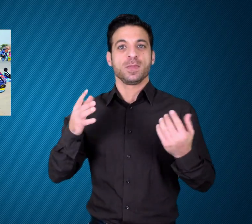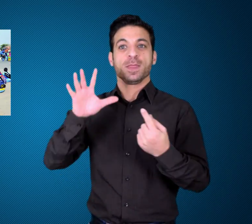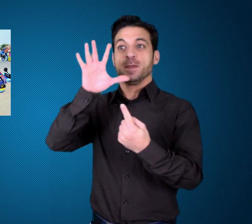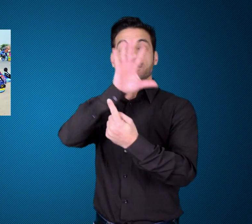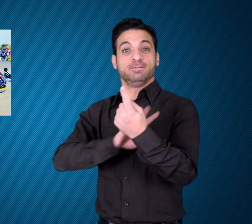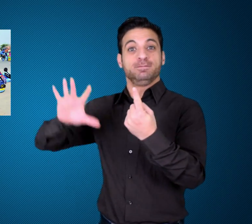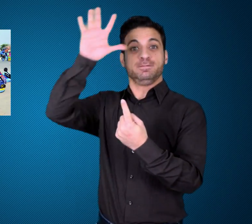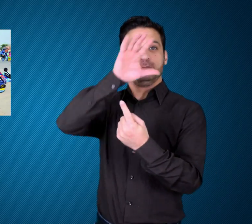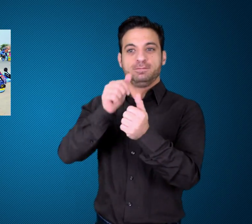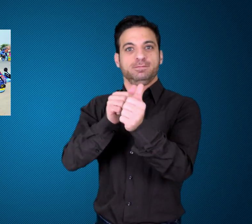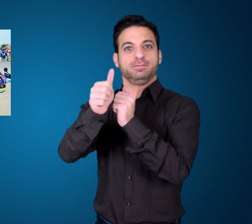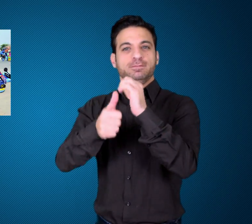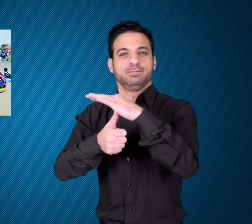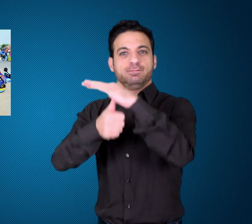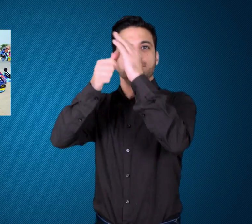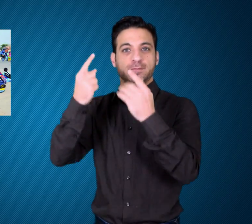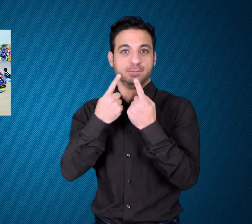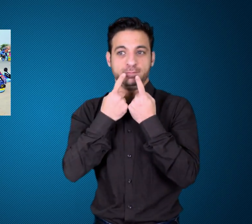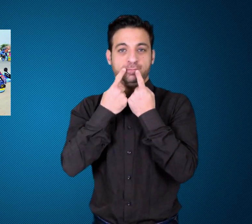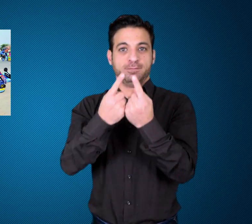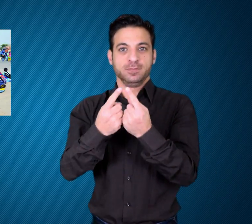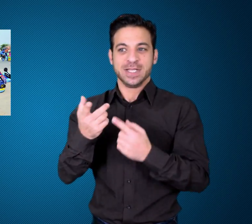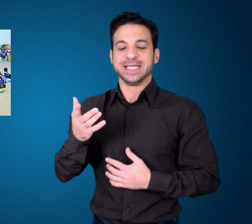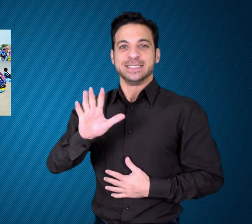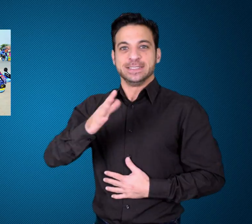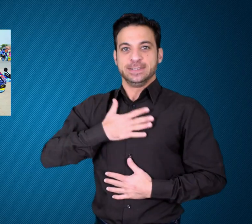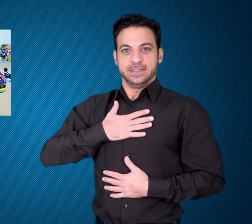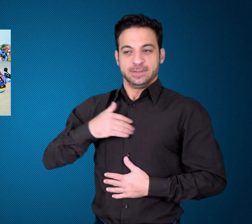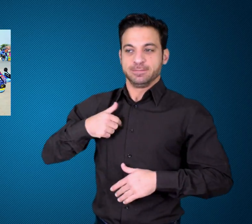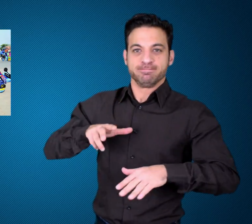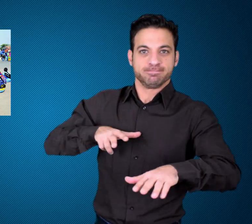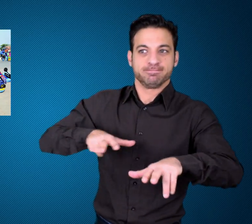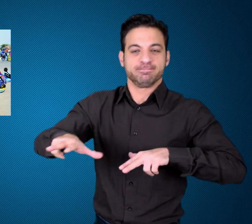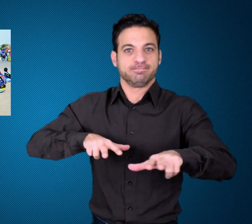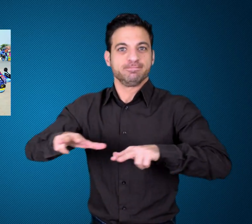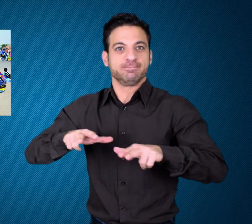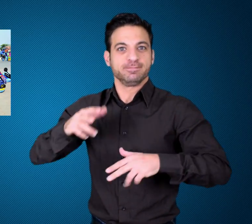The state sports department is now